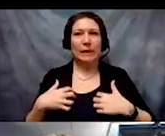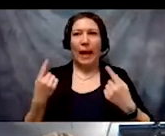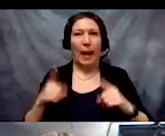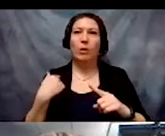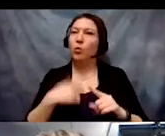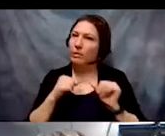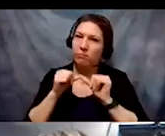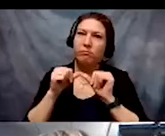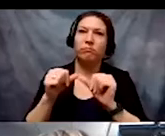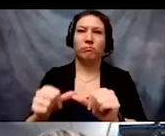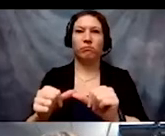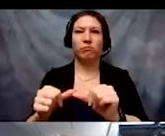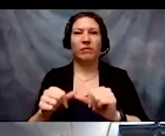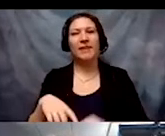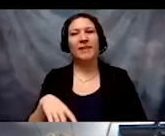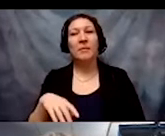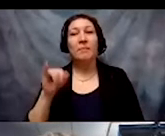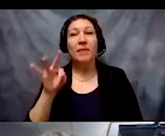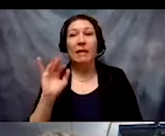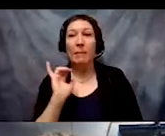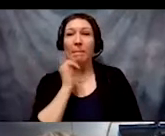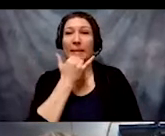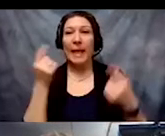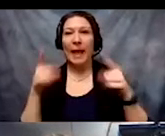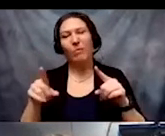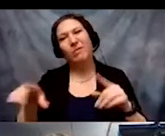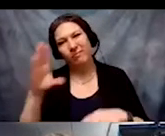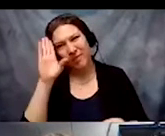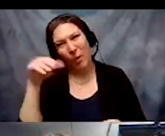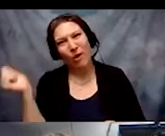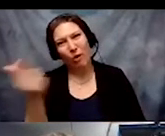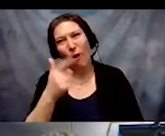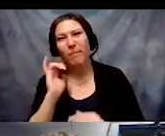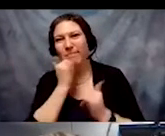and everybody does, we learn from them and we don't give up,